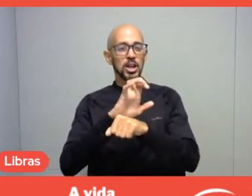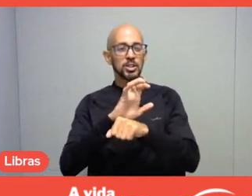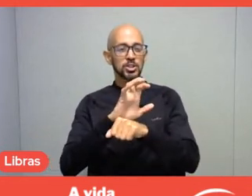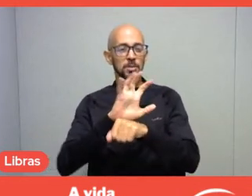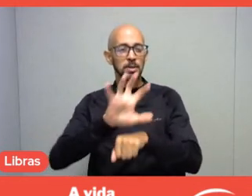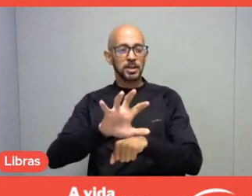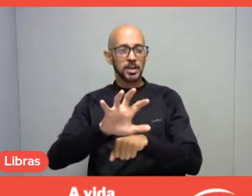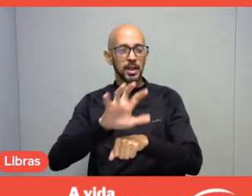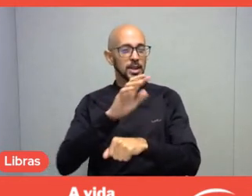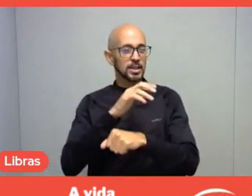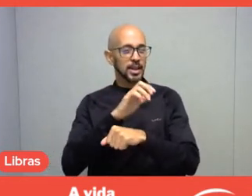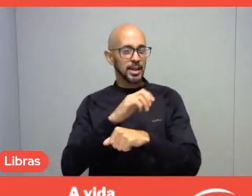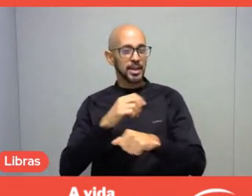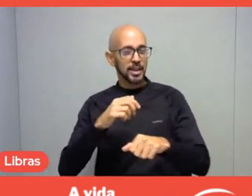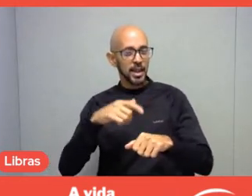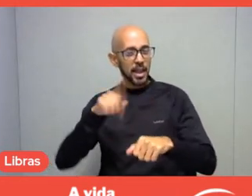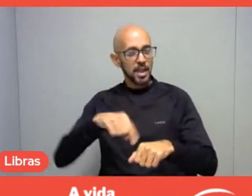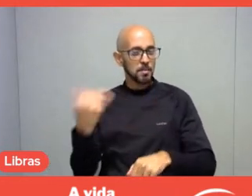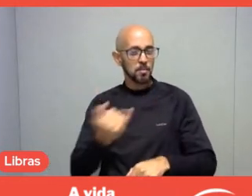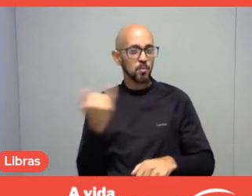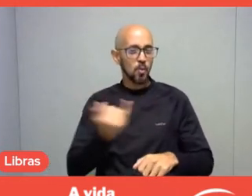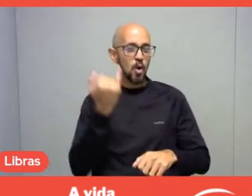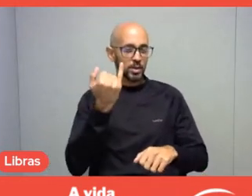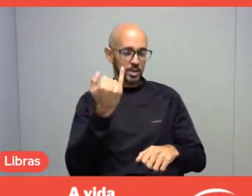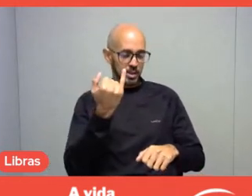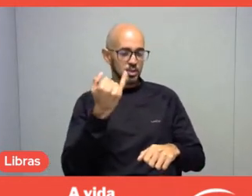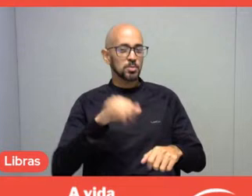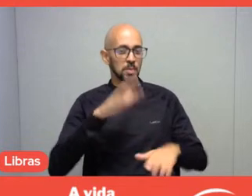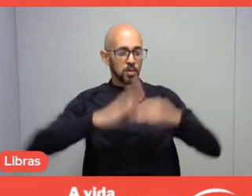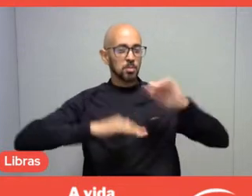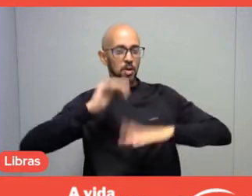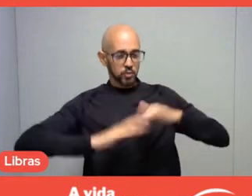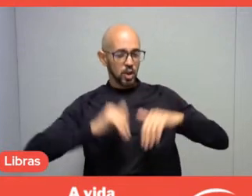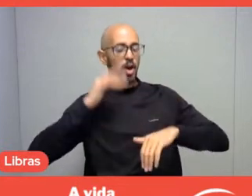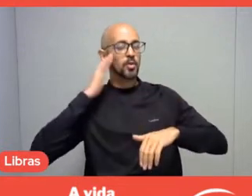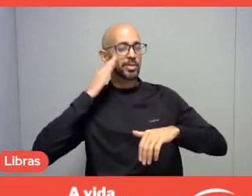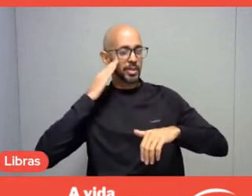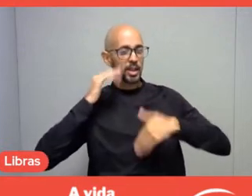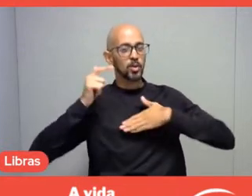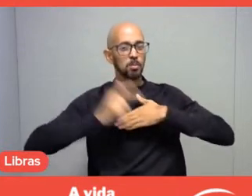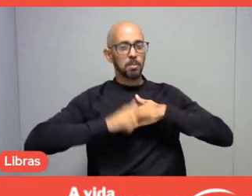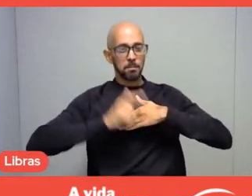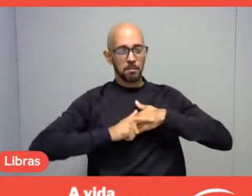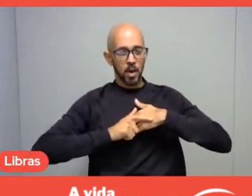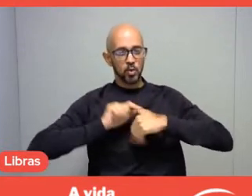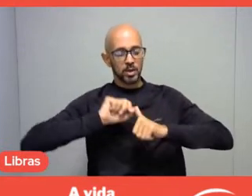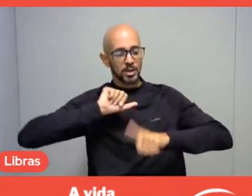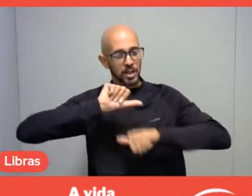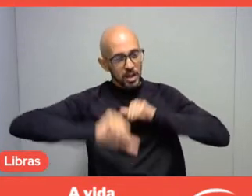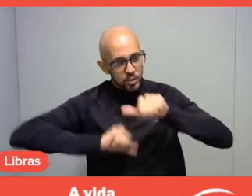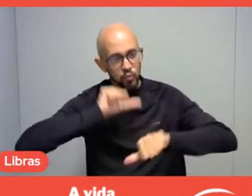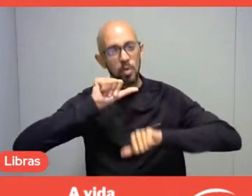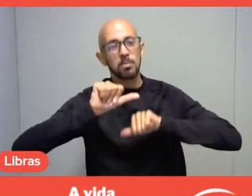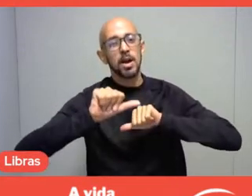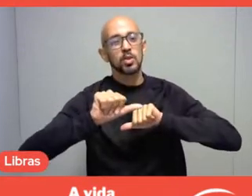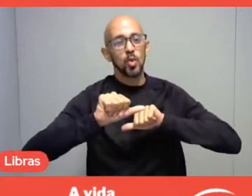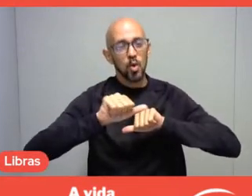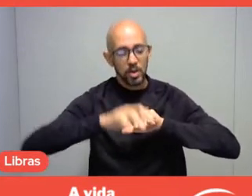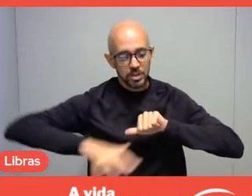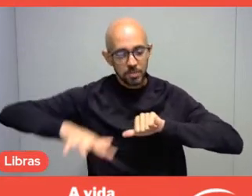is key for professionals, viewing leisure as having a transformative role also in these technological environments.